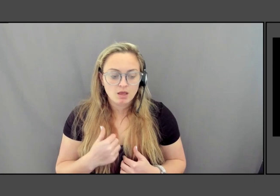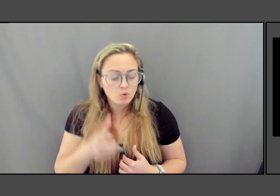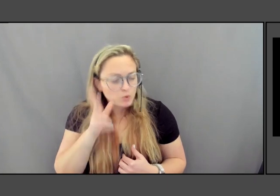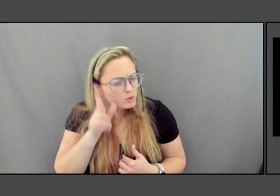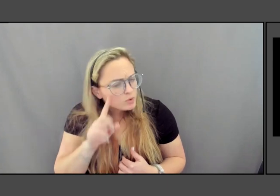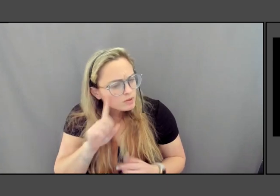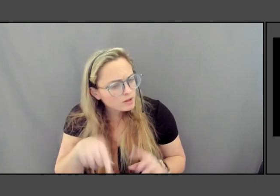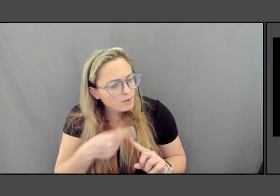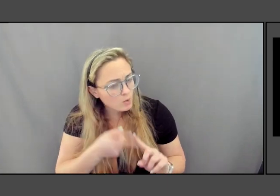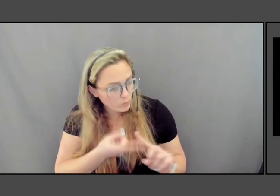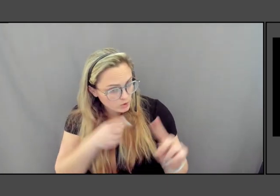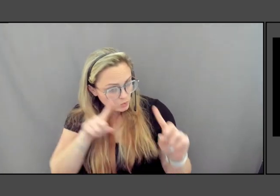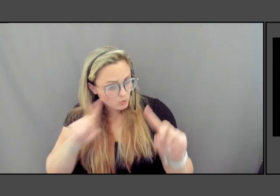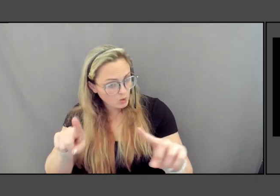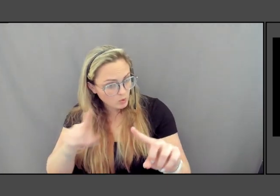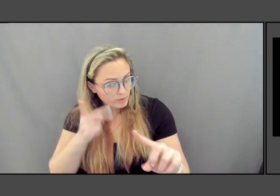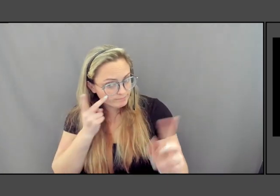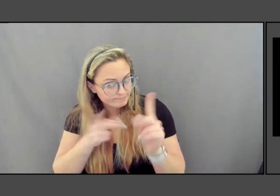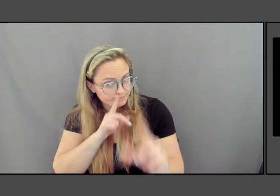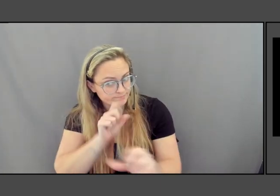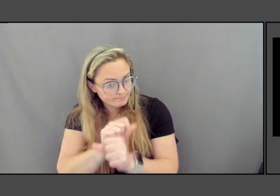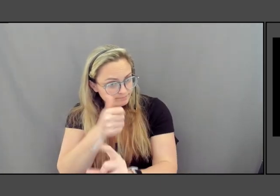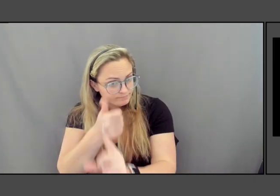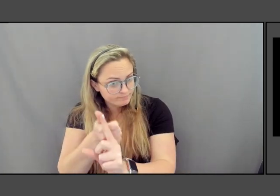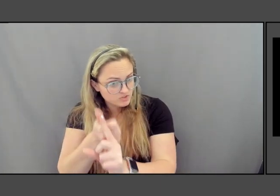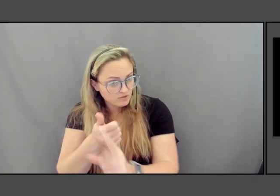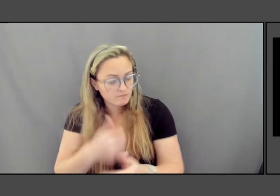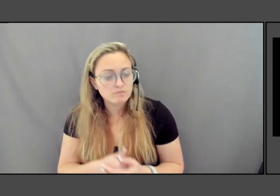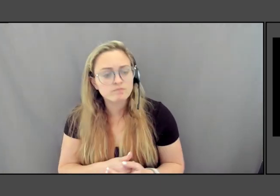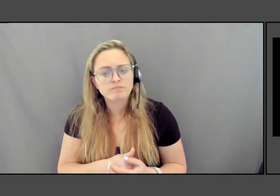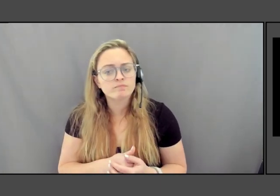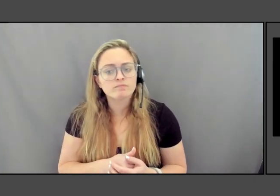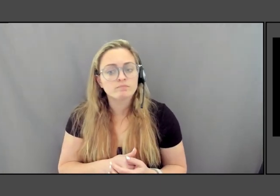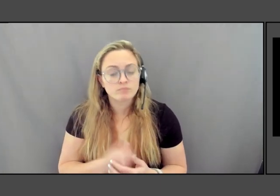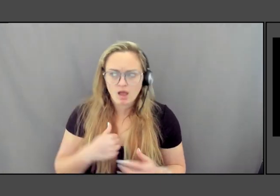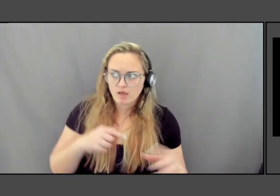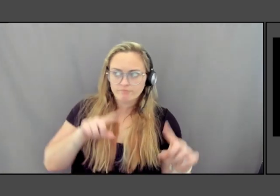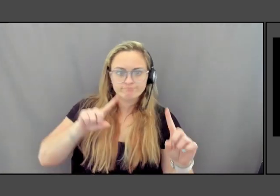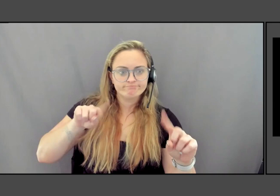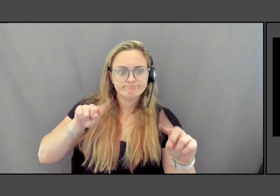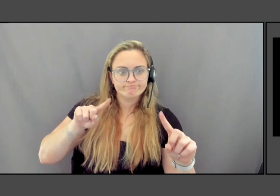because having gone there many times and Mellon was helpful with this as well,